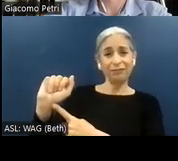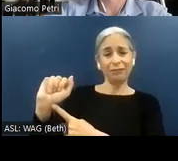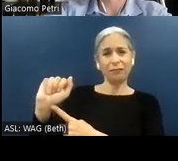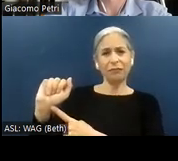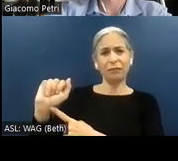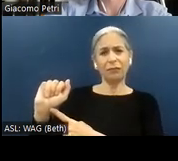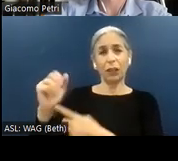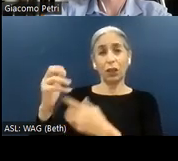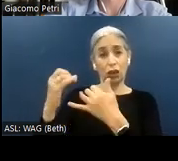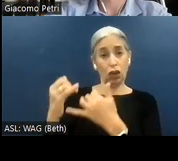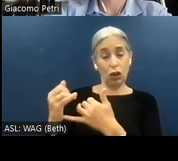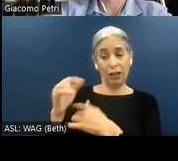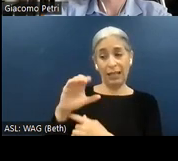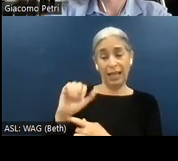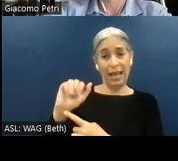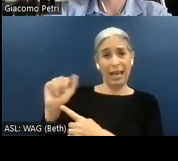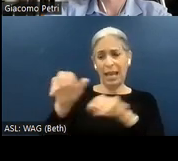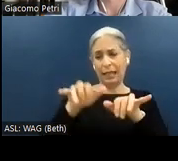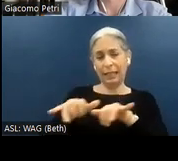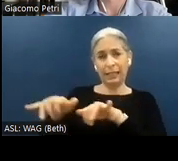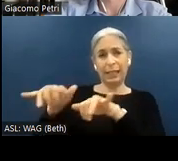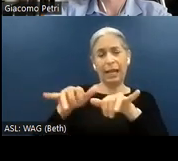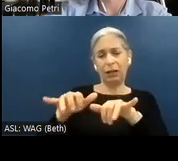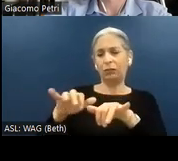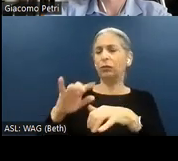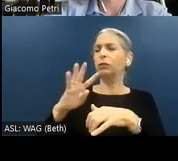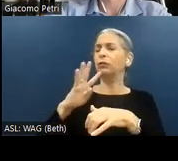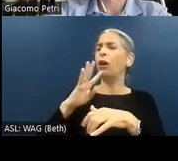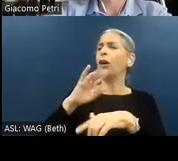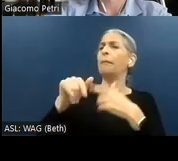currently the standard when we talk about digital accessibility.